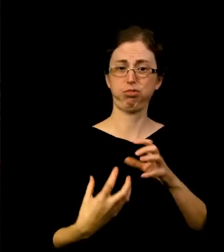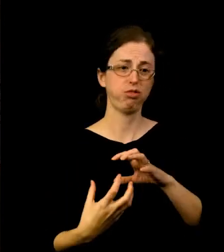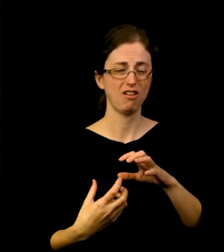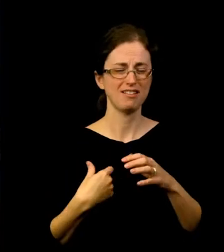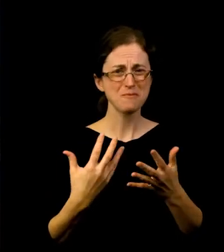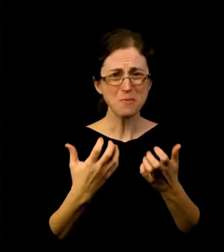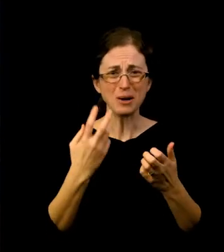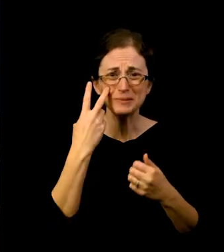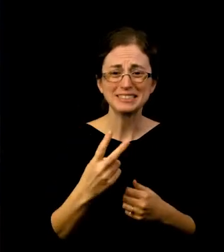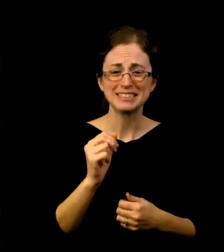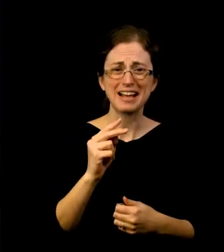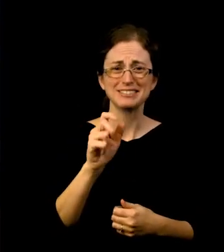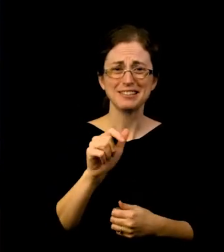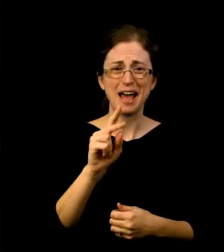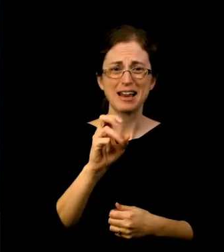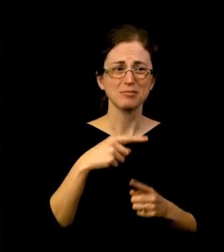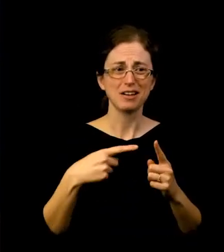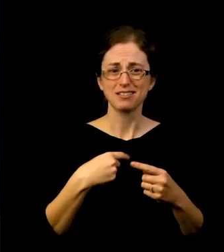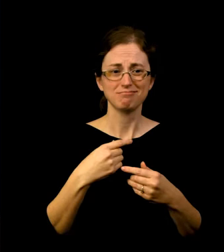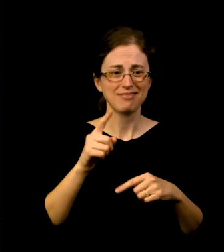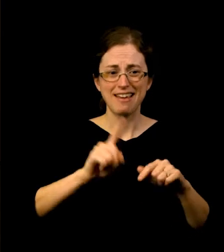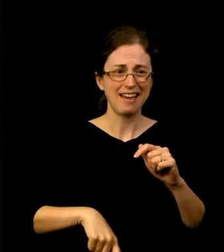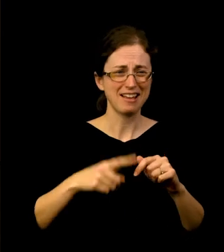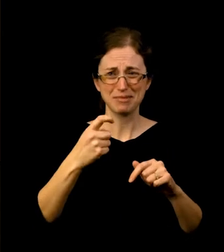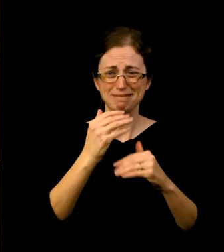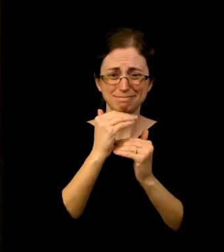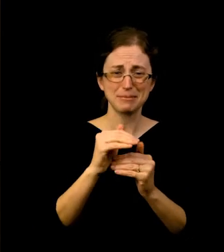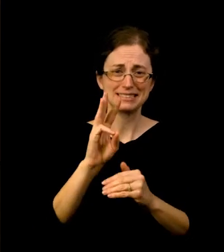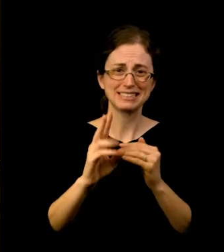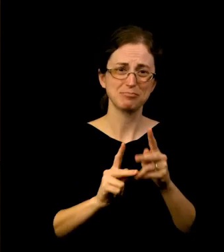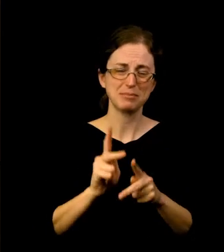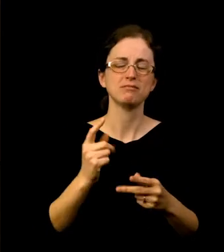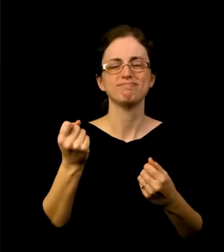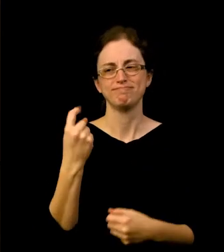and I can't even come in because they can only let six people in. Of course, that's going to be frustrating.